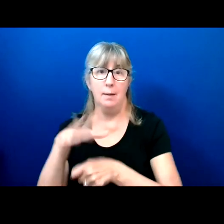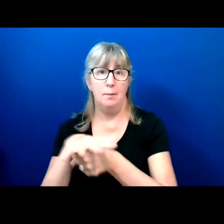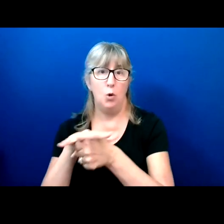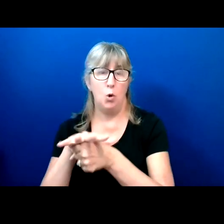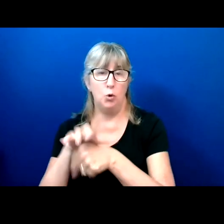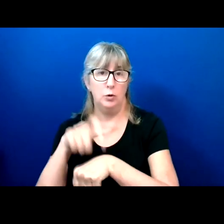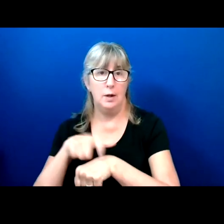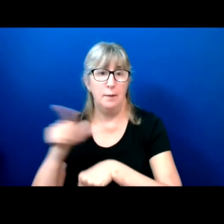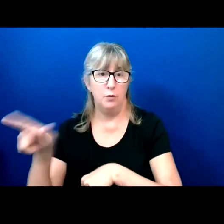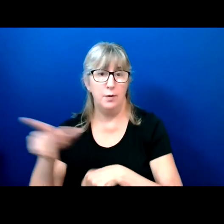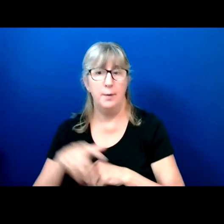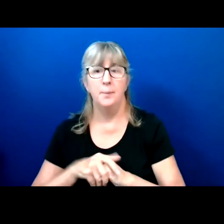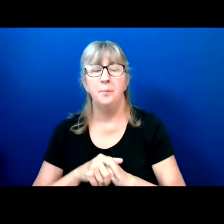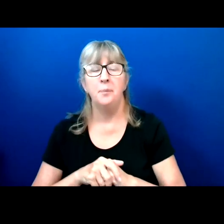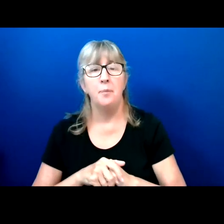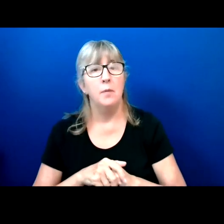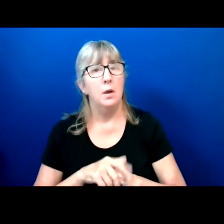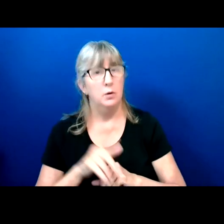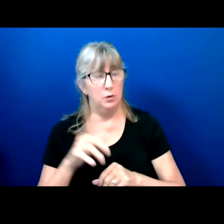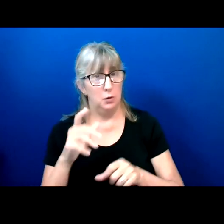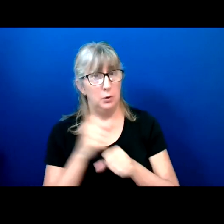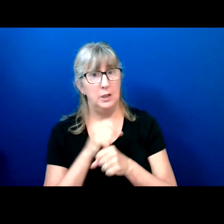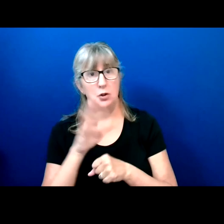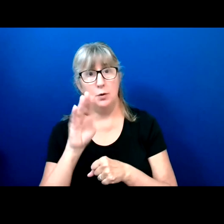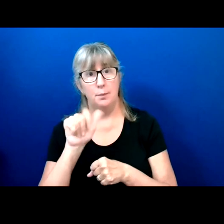So make sure you get your ballot in.